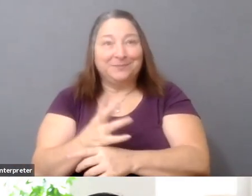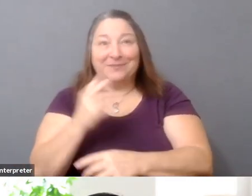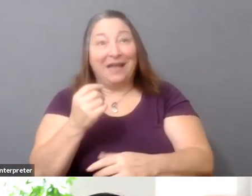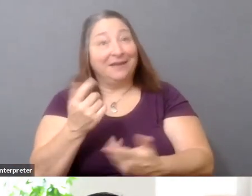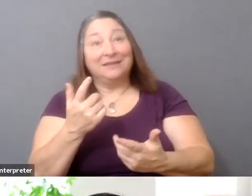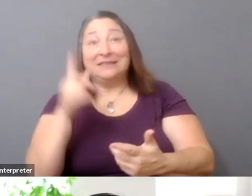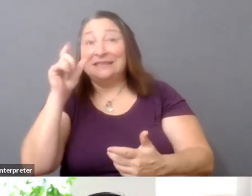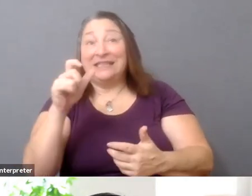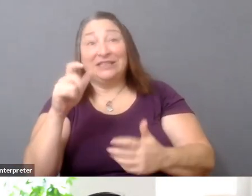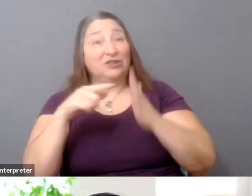brought to bear.